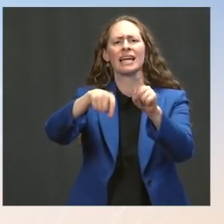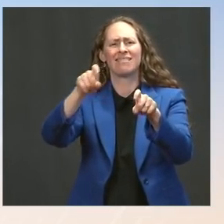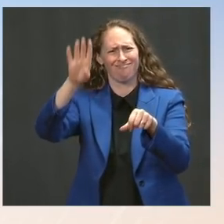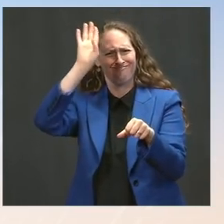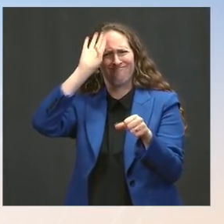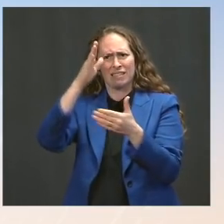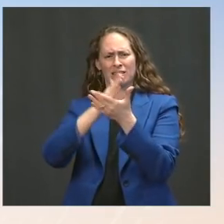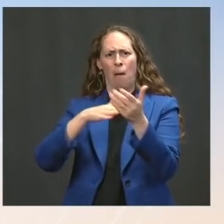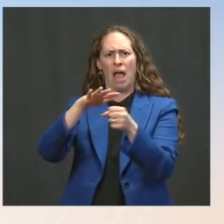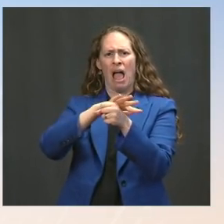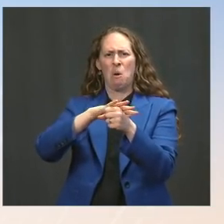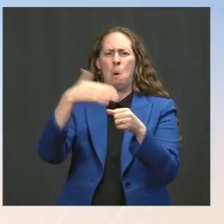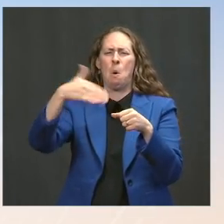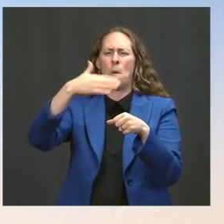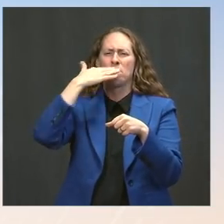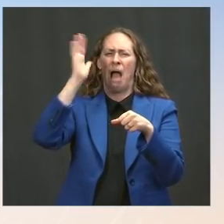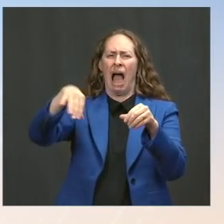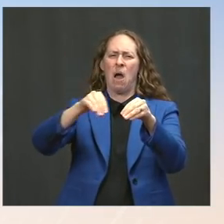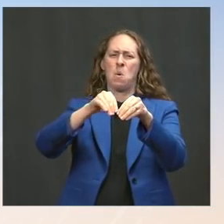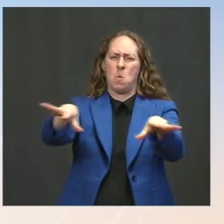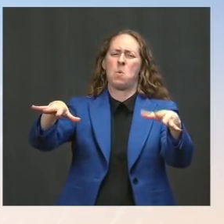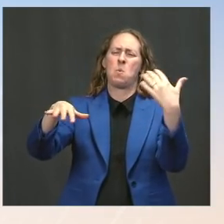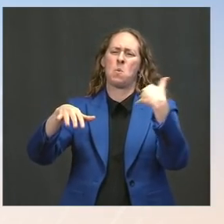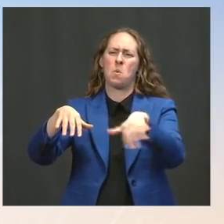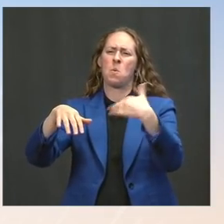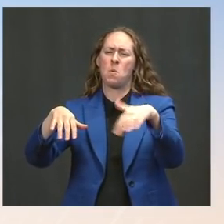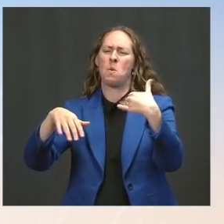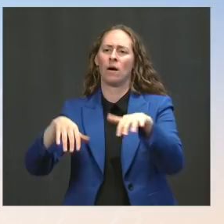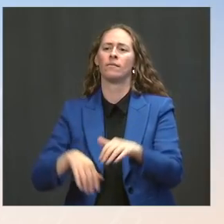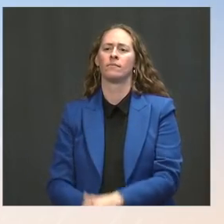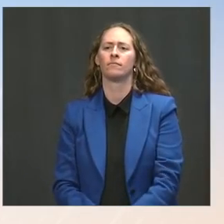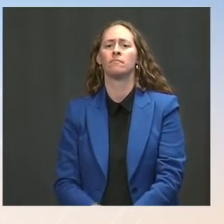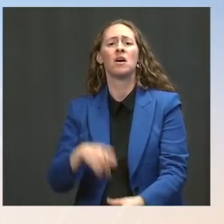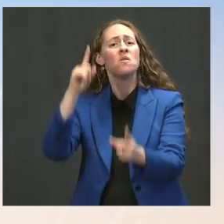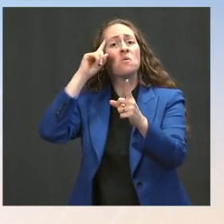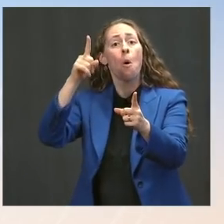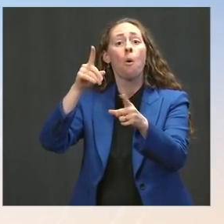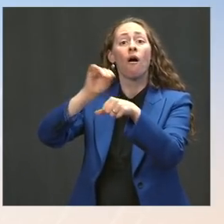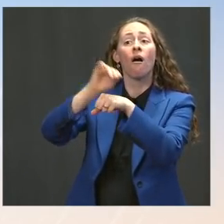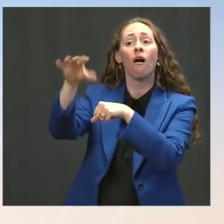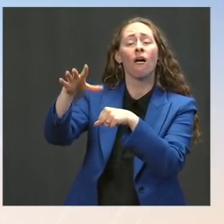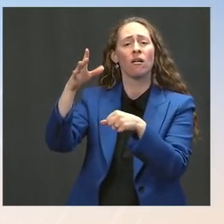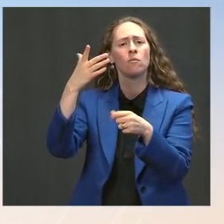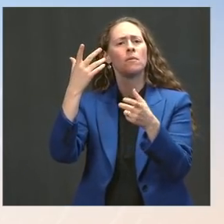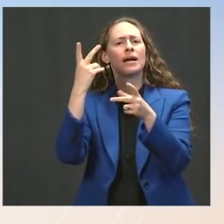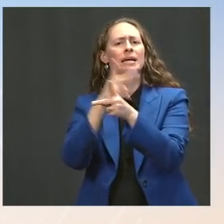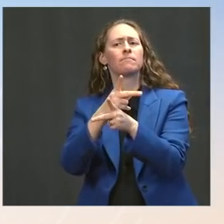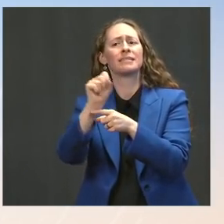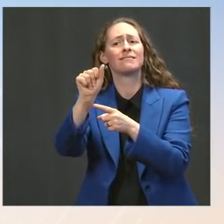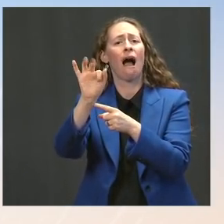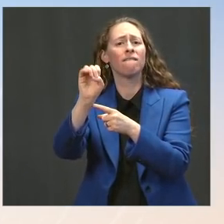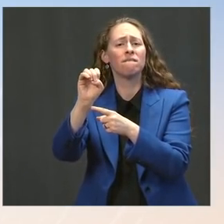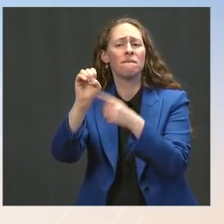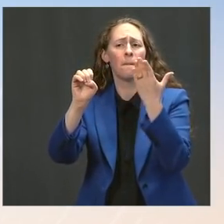They may take steps to keep their community safe. We certainly have seen, as you noted, that there are institutions,